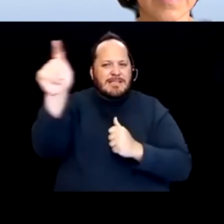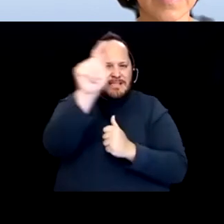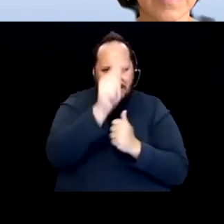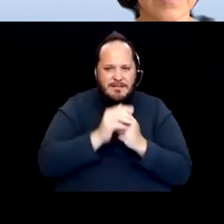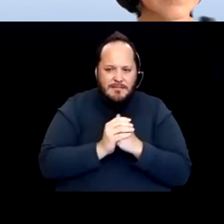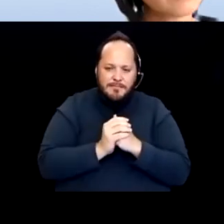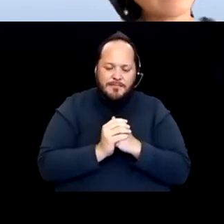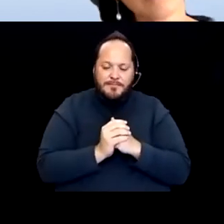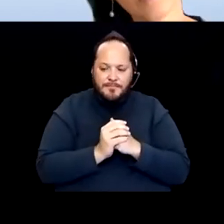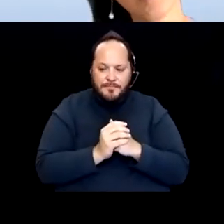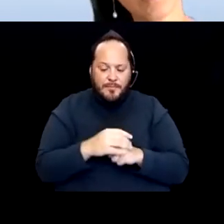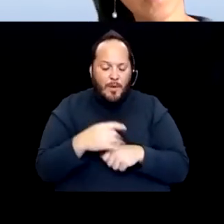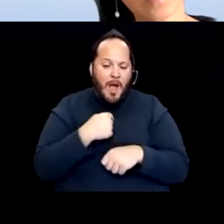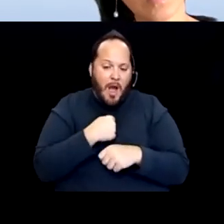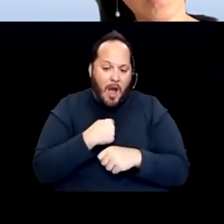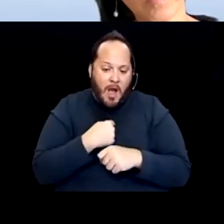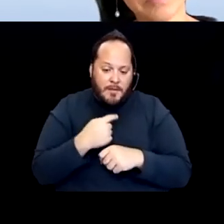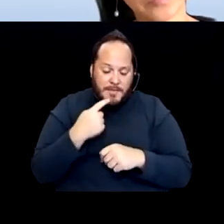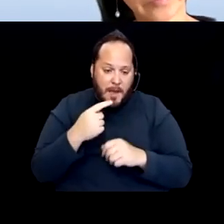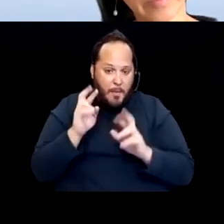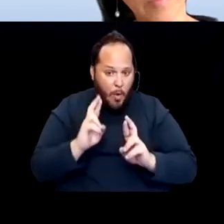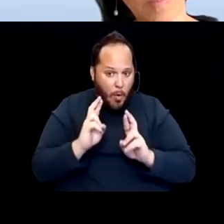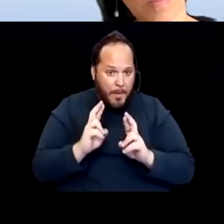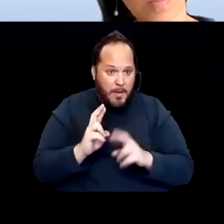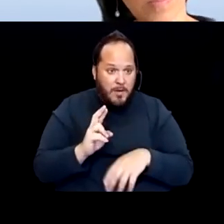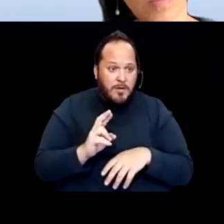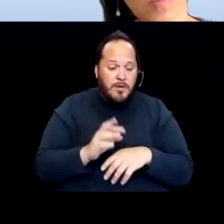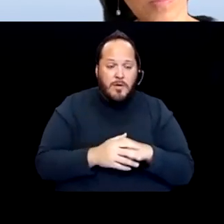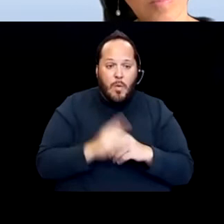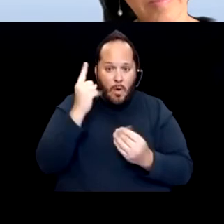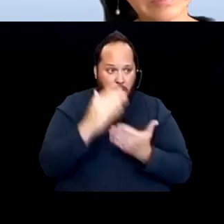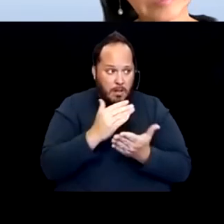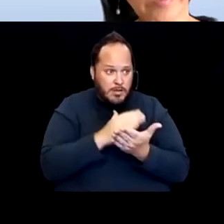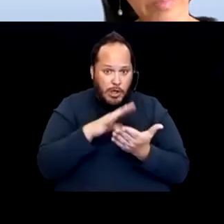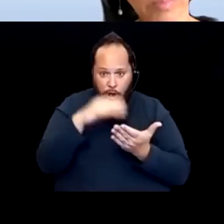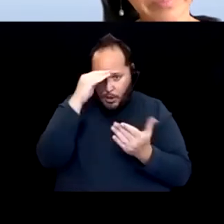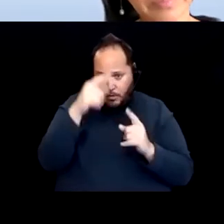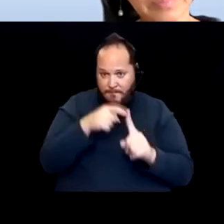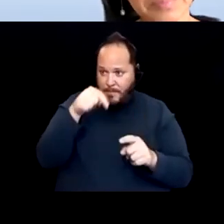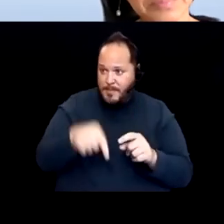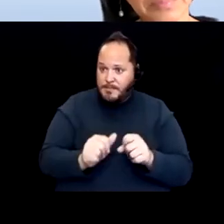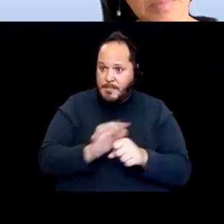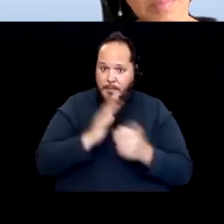I'm hoping one of the things that will happen in the wake of the pandemic is that public health officials